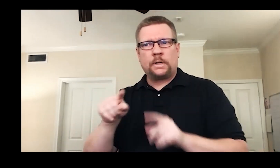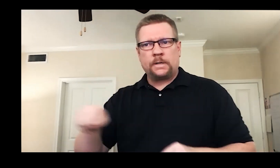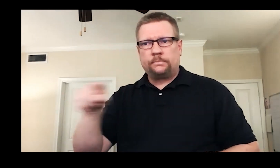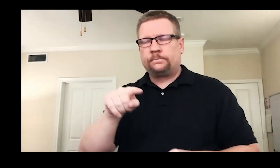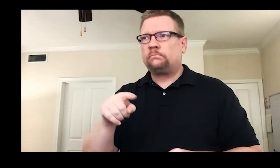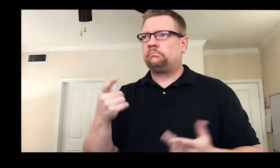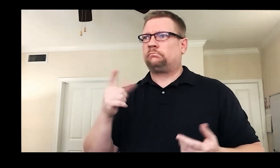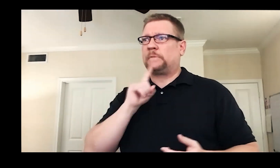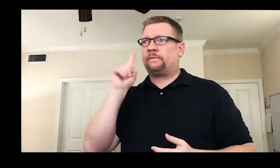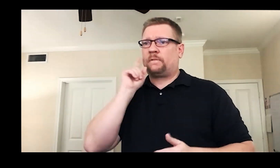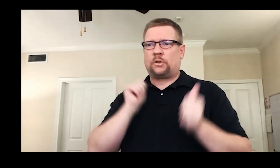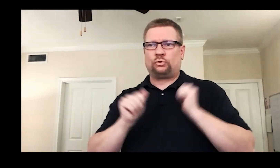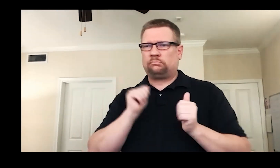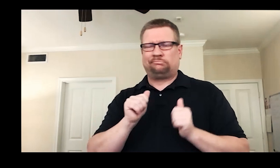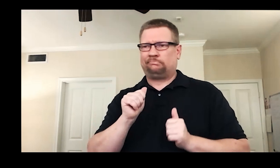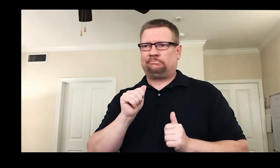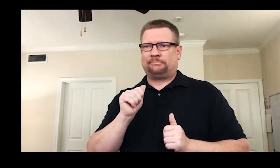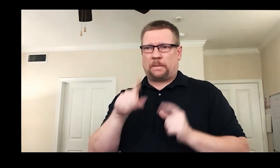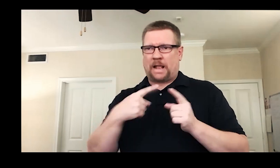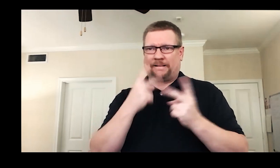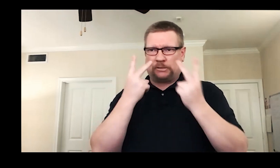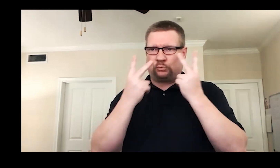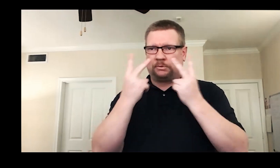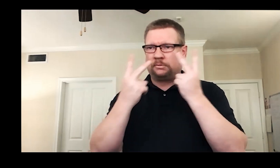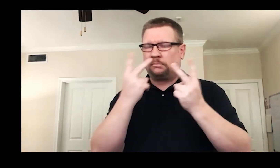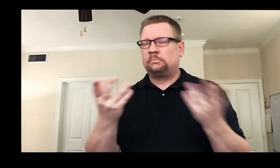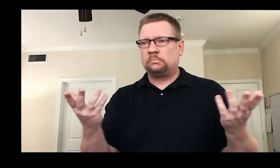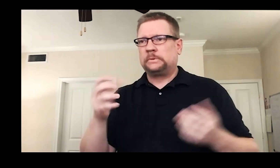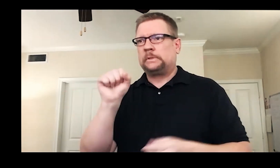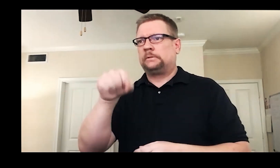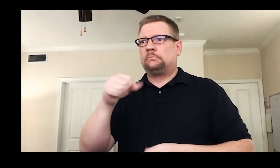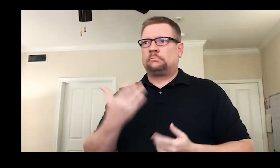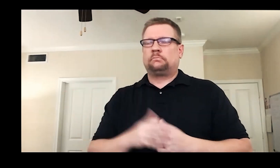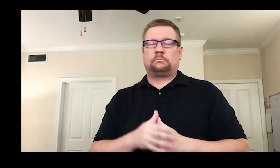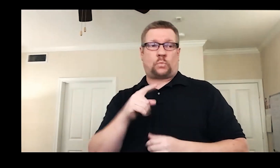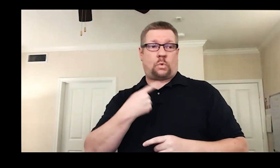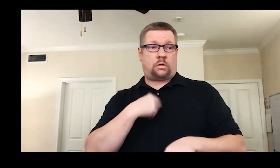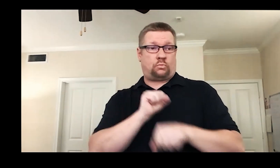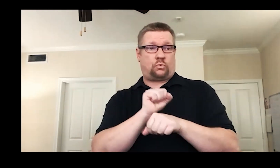component of the production whereas a Deaf theater company is focused on what you can see.